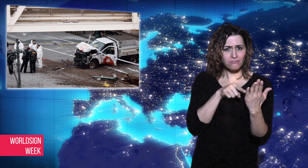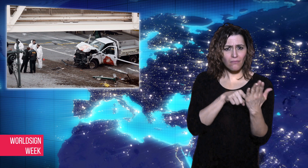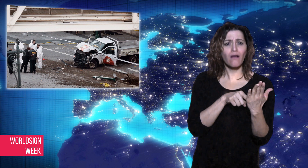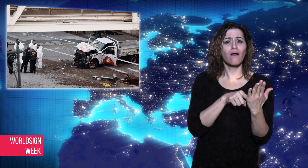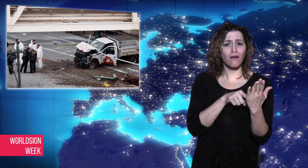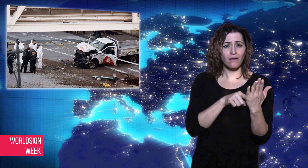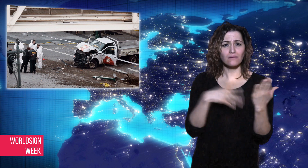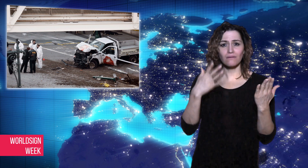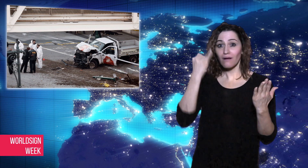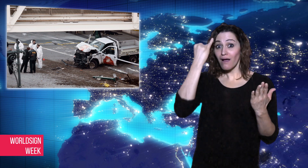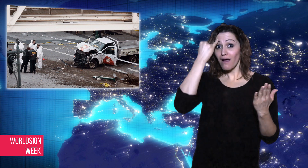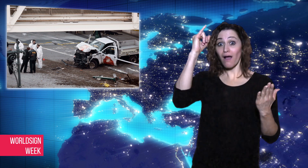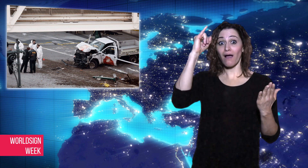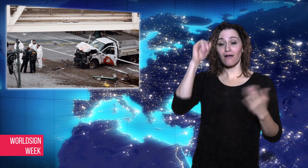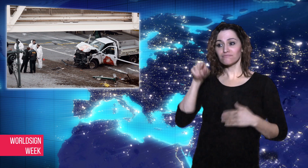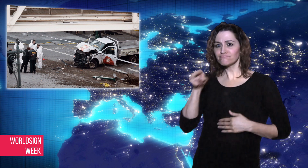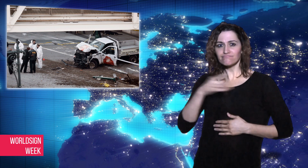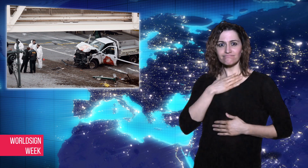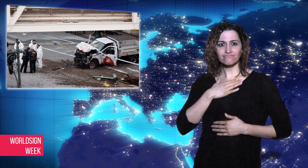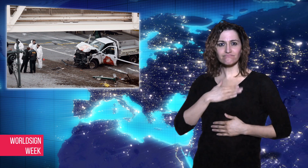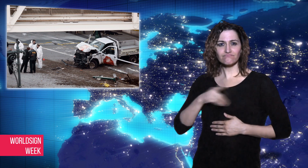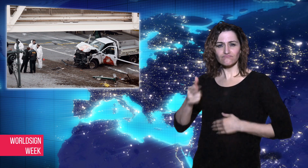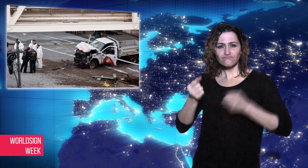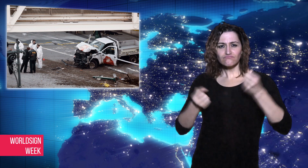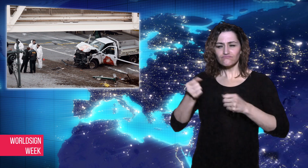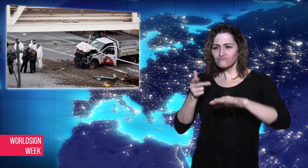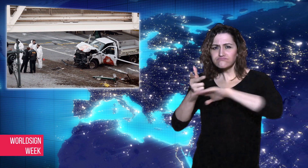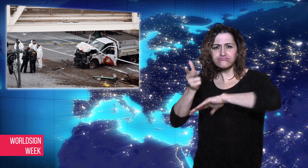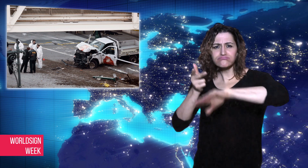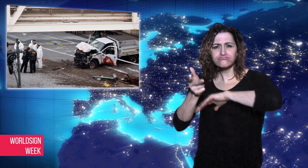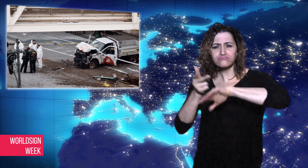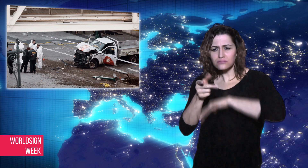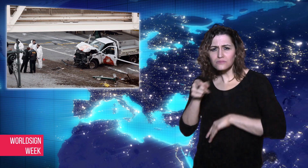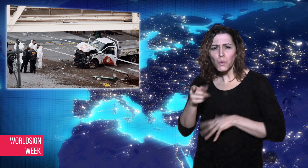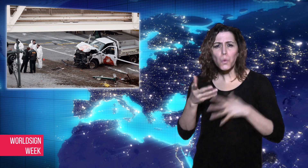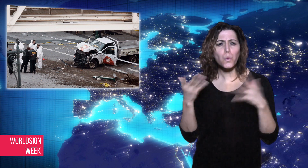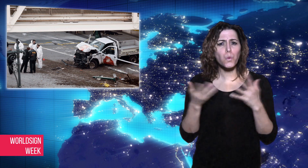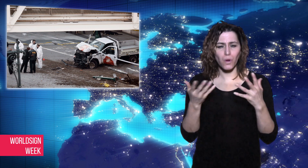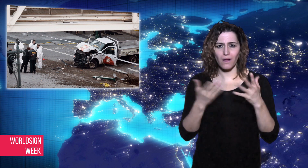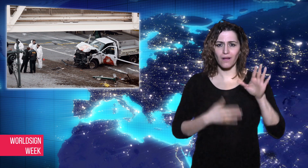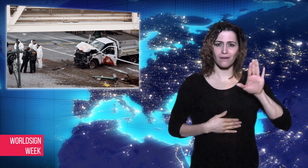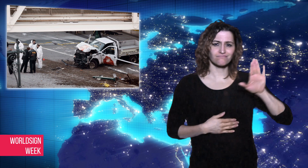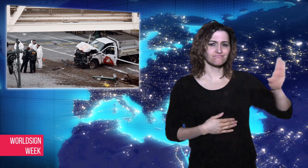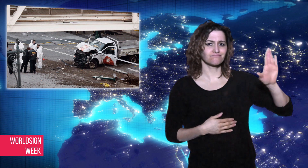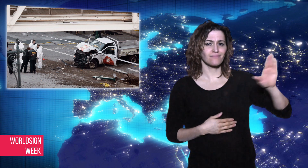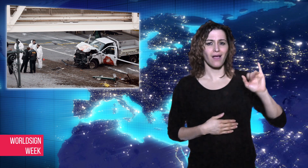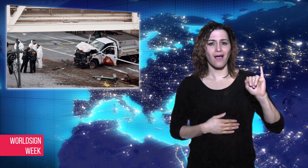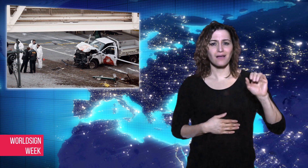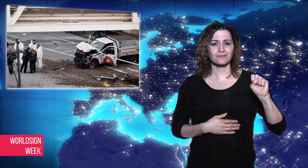in the name of ISIS was found near the